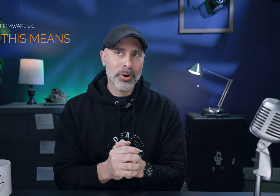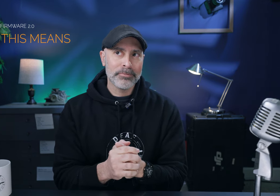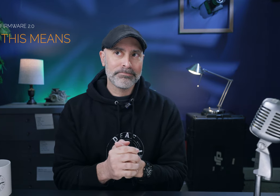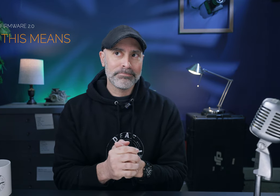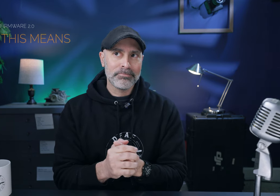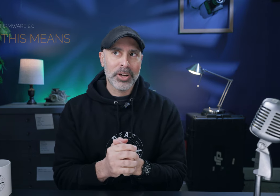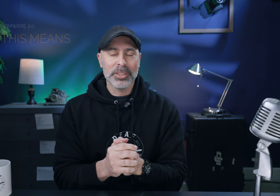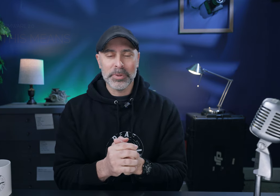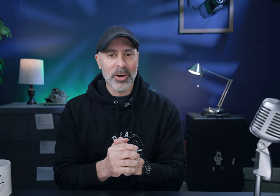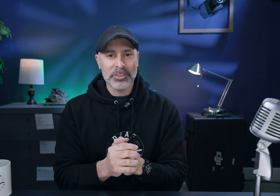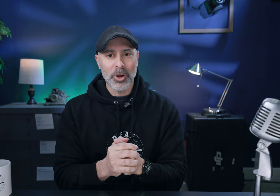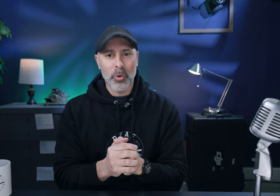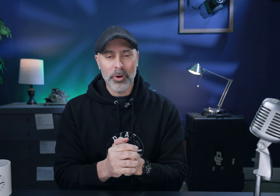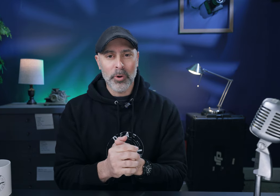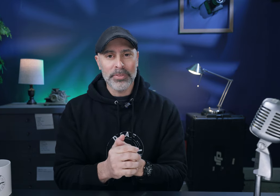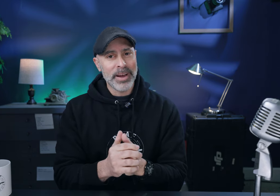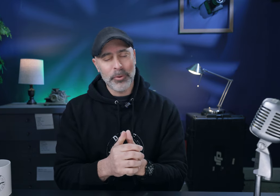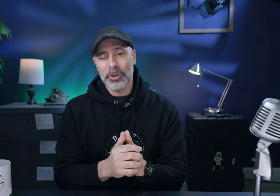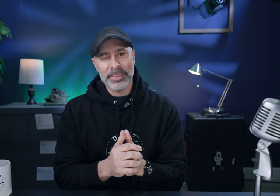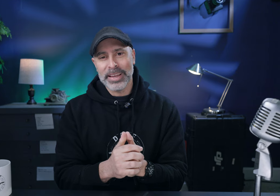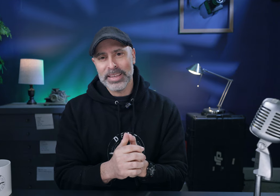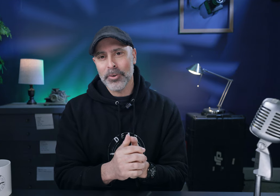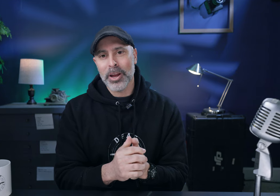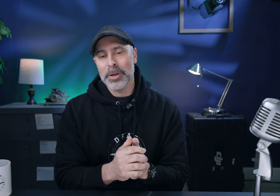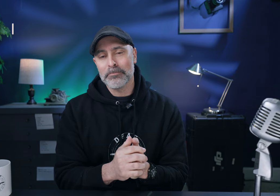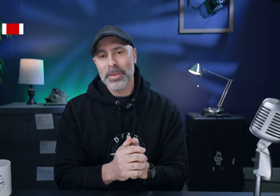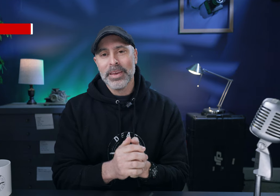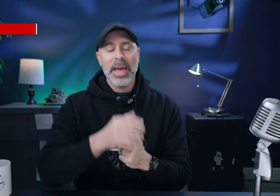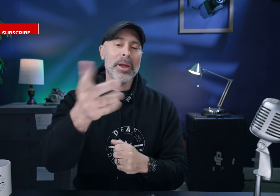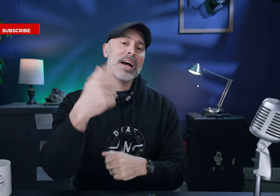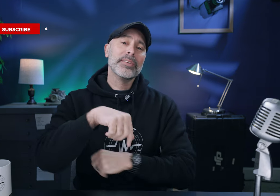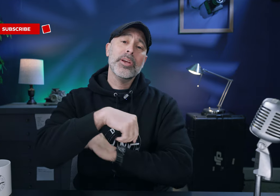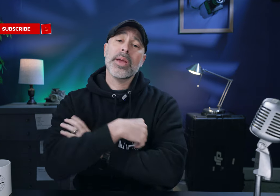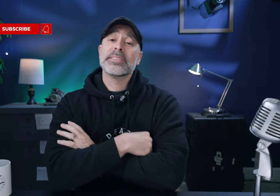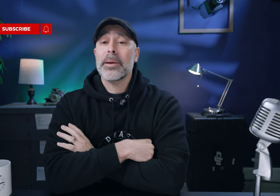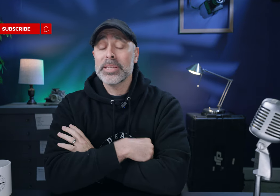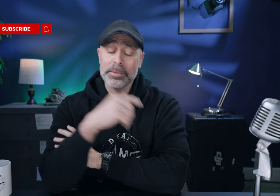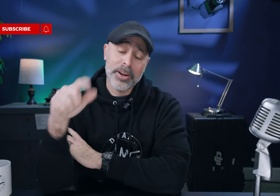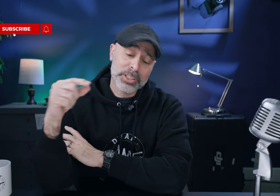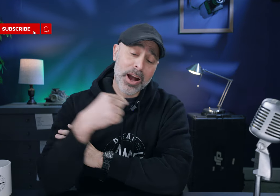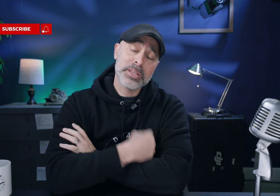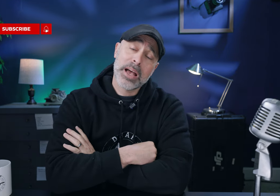or well let's be honest don't hold your breath I don't really think it's ever coming. Anyway guys, love to hear what you have to say about this, leave me notes and comments down